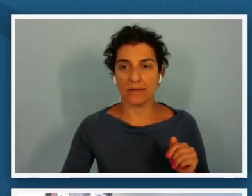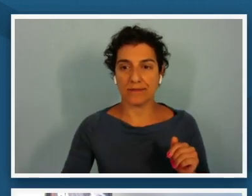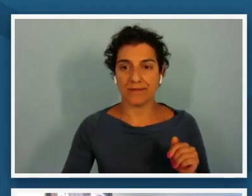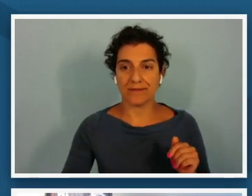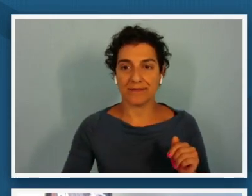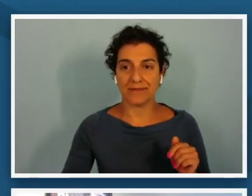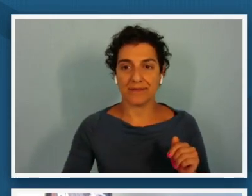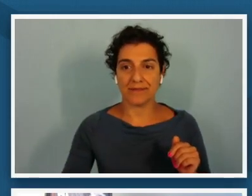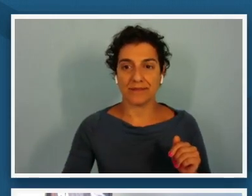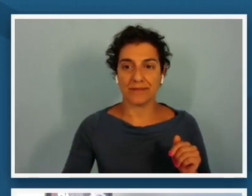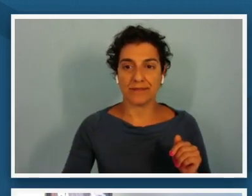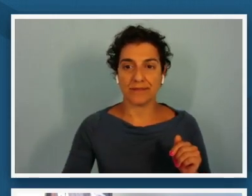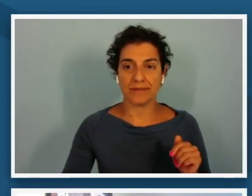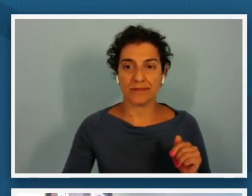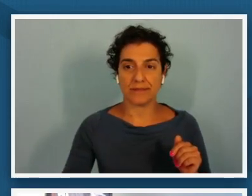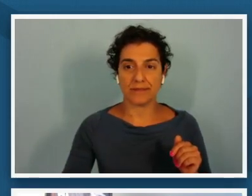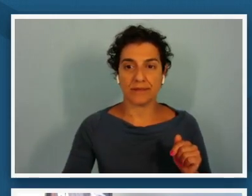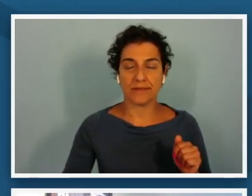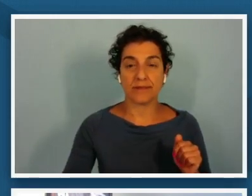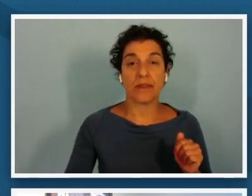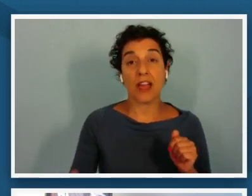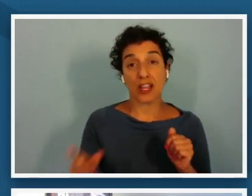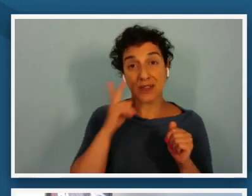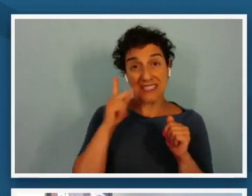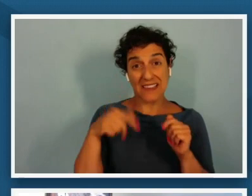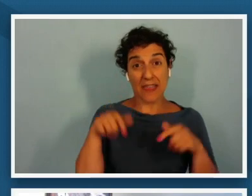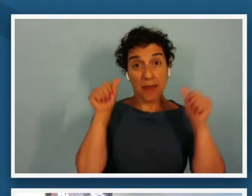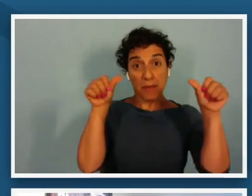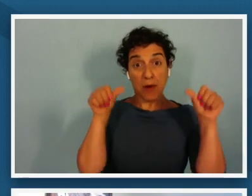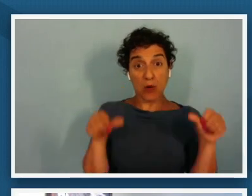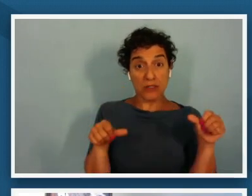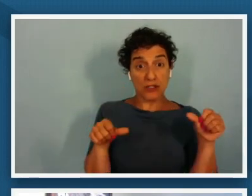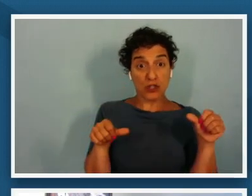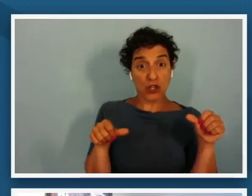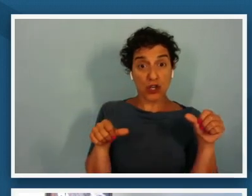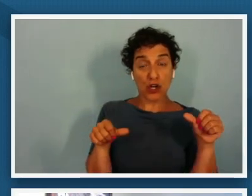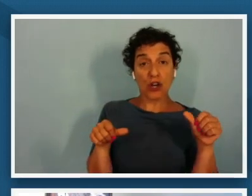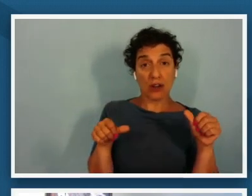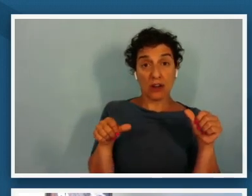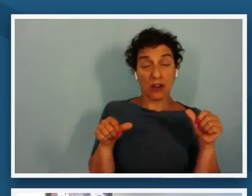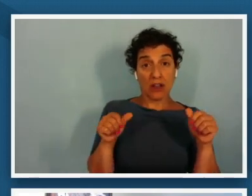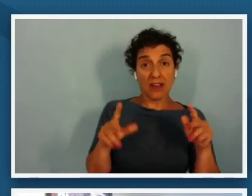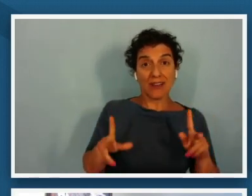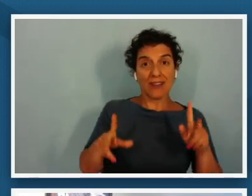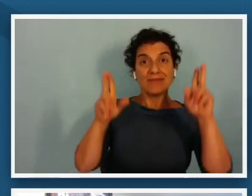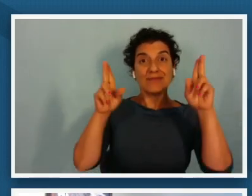cropped um additional people